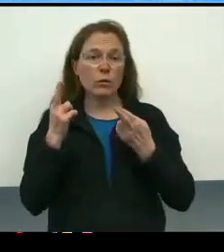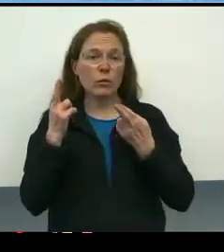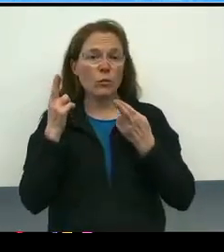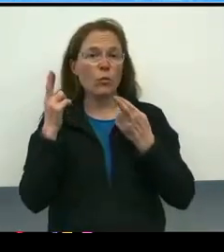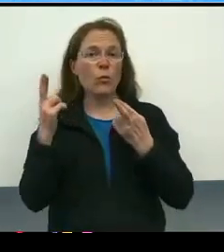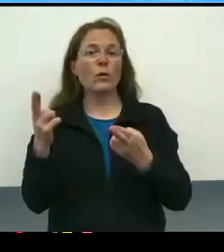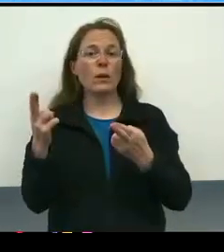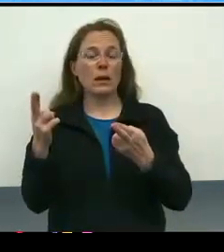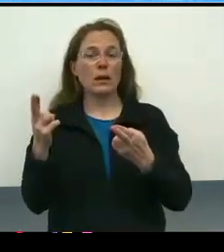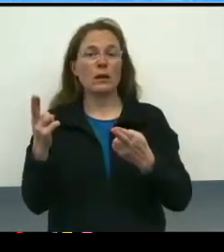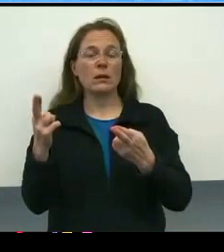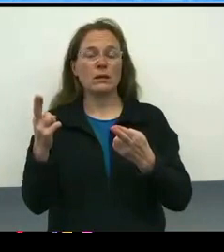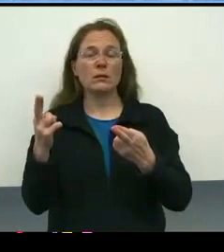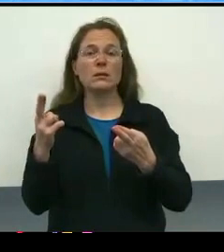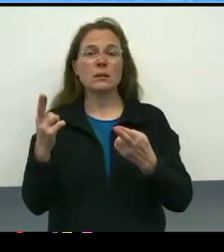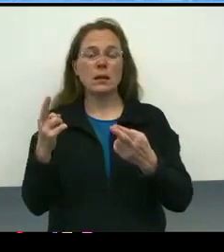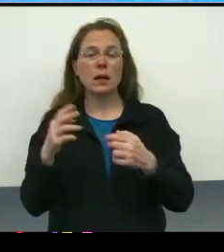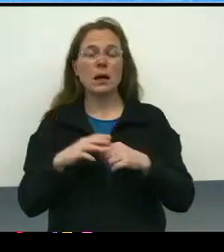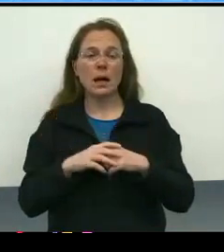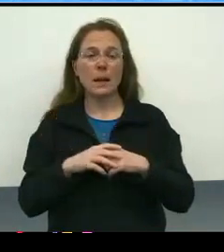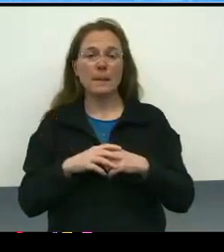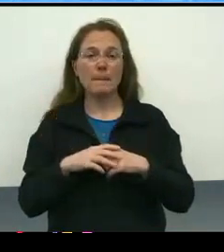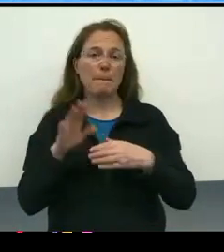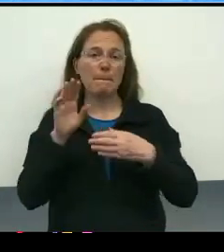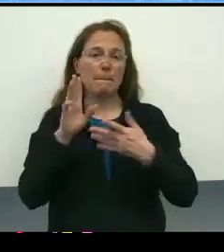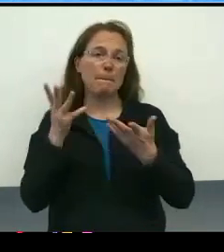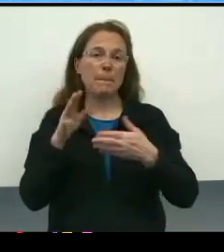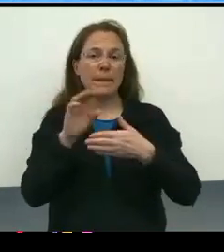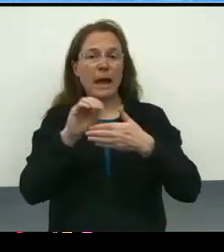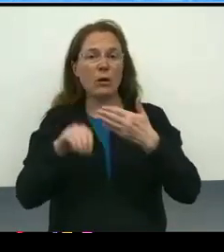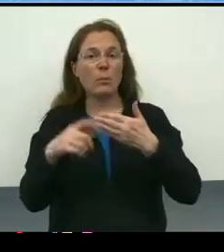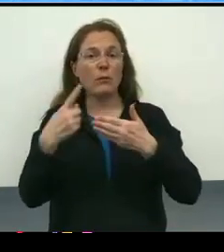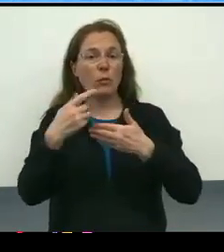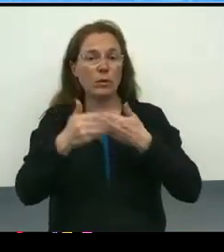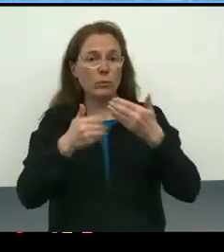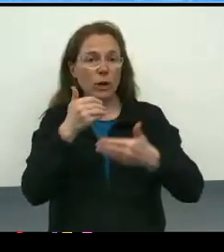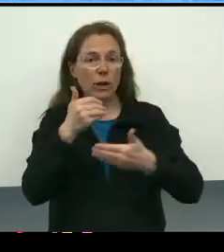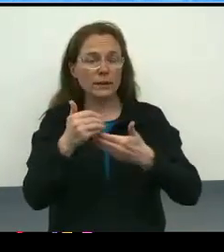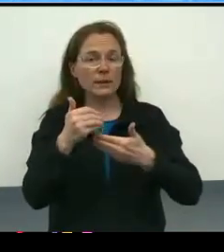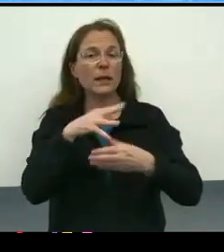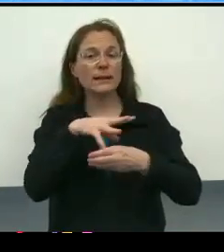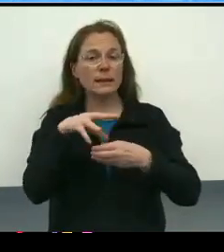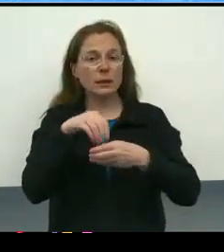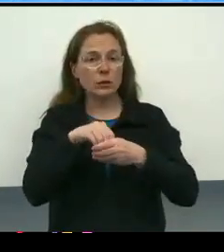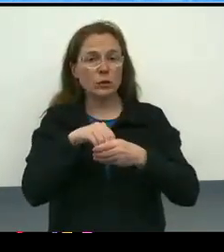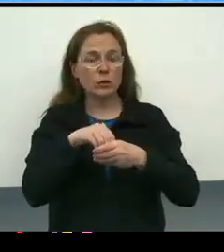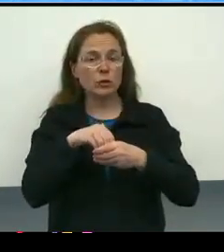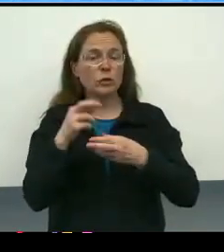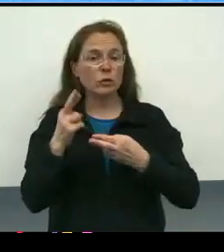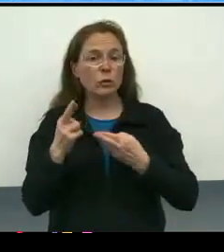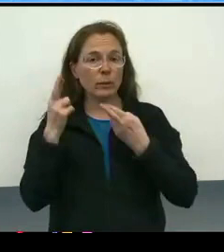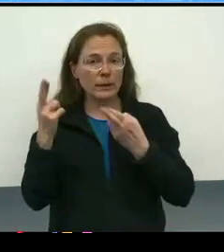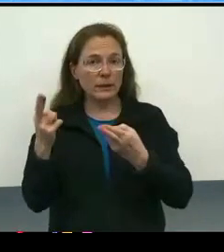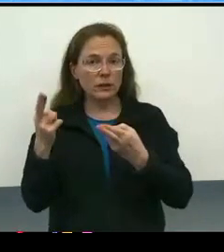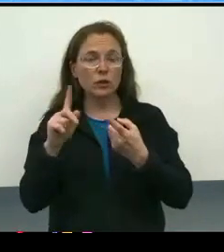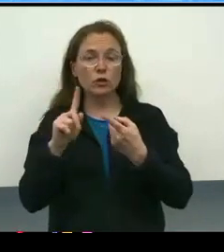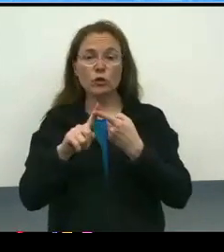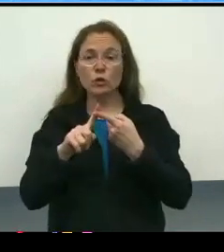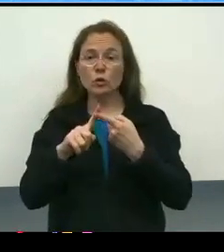as we bring these together, the outcome of a single process will include the recommendation to be identified,